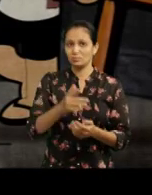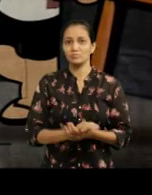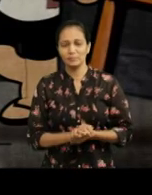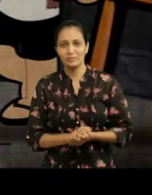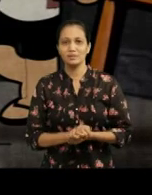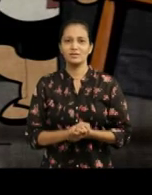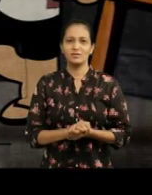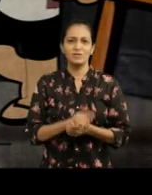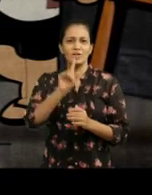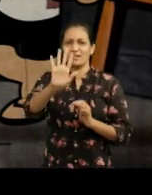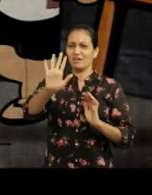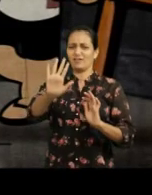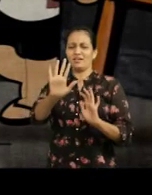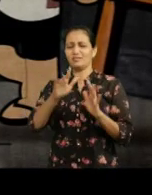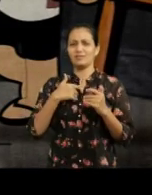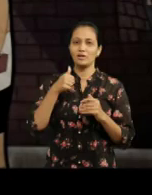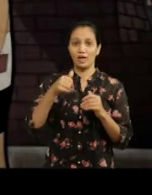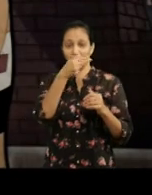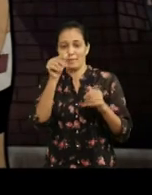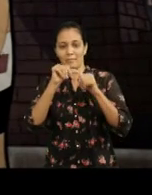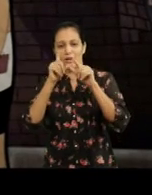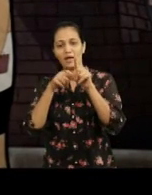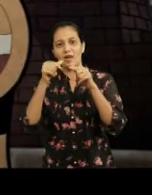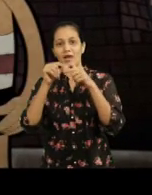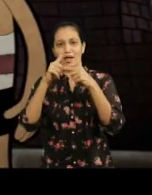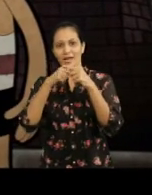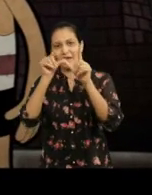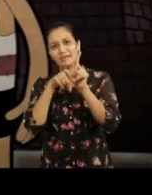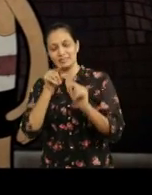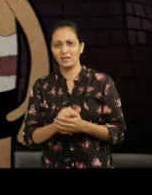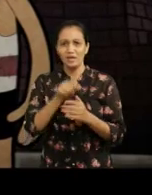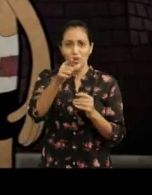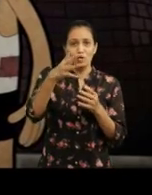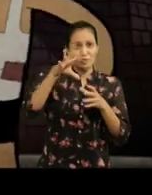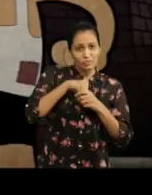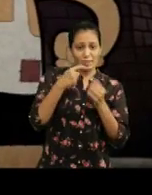Haa no, no, I am Ajay. I am Roshan, Will you join my team?